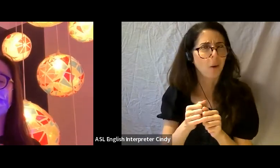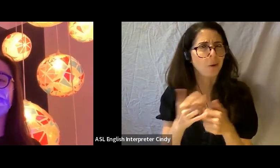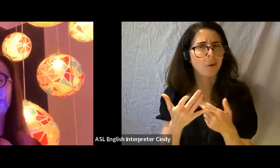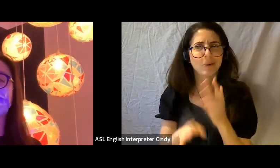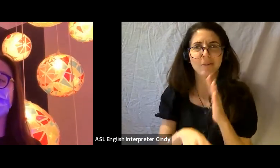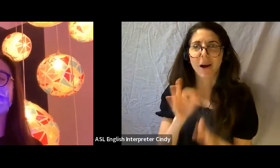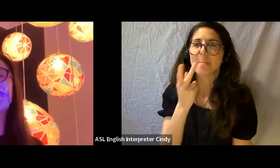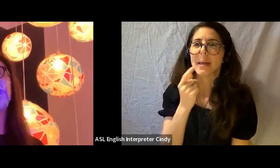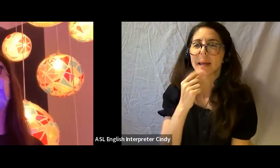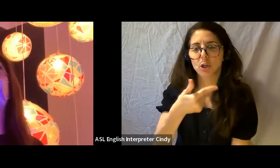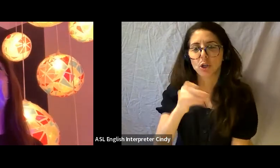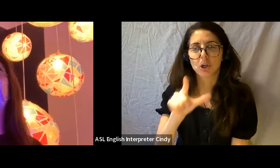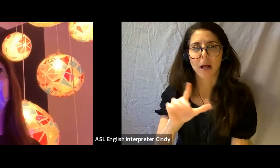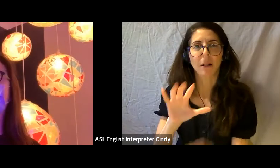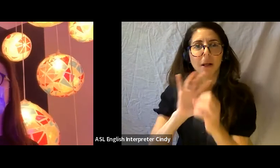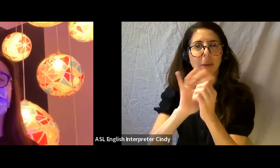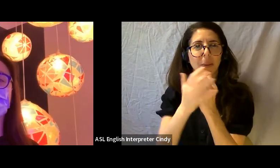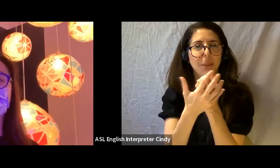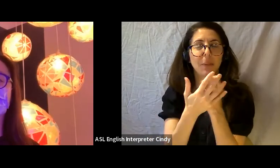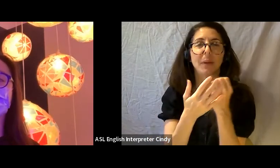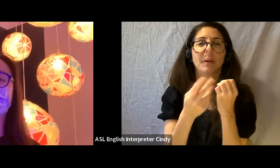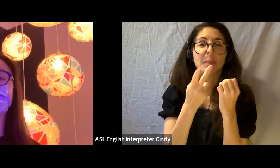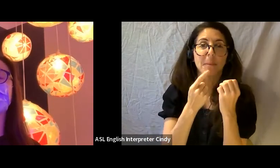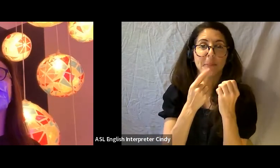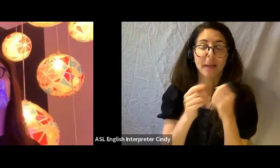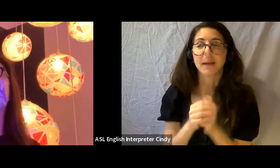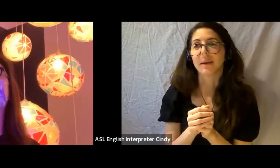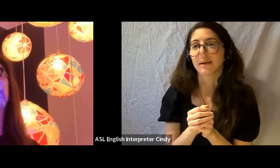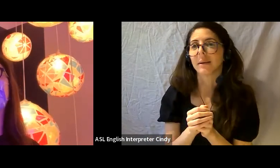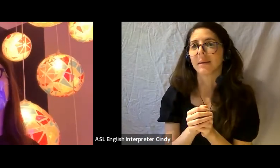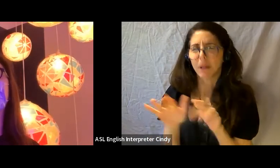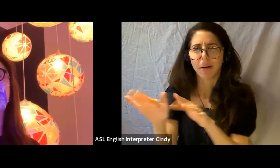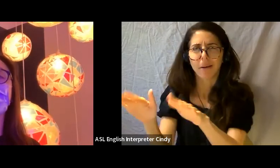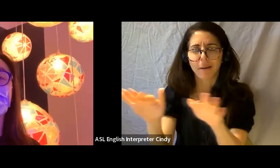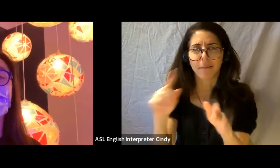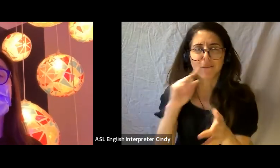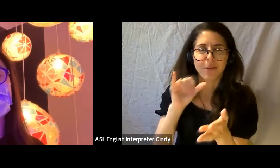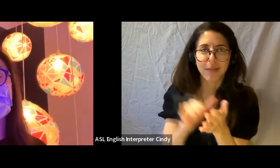they helped us source some of these things and we made that installation happen